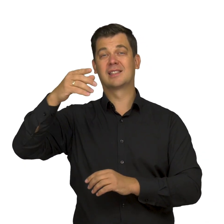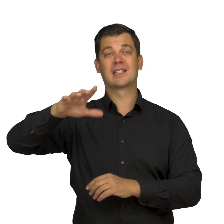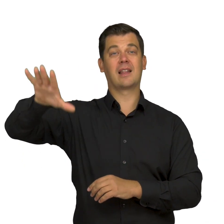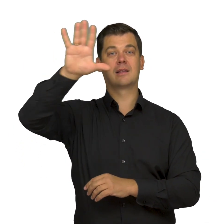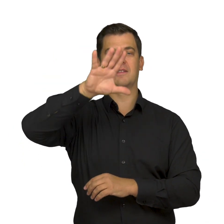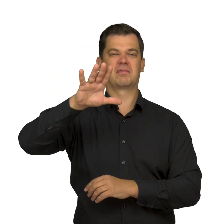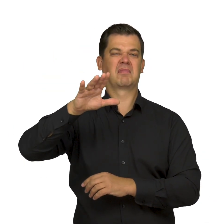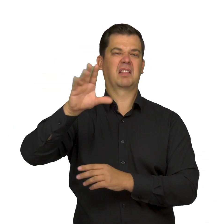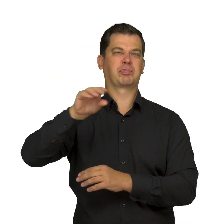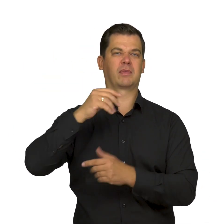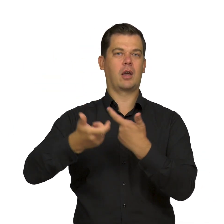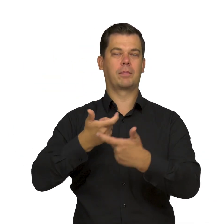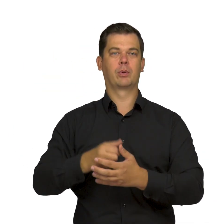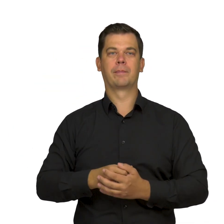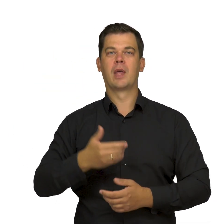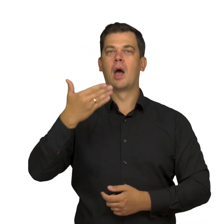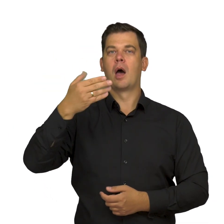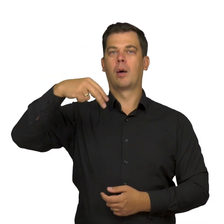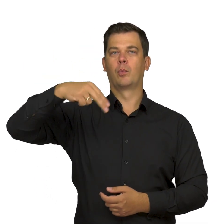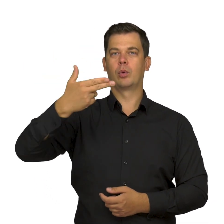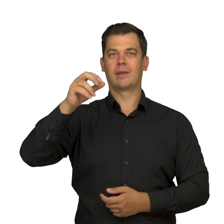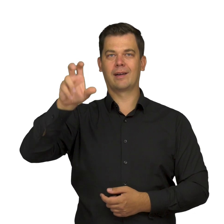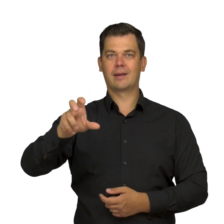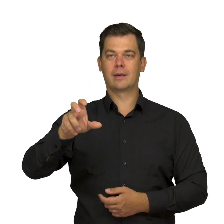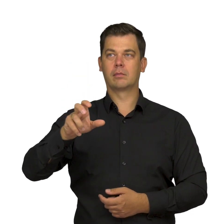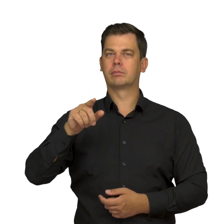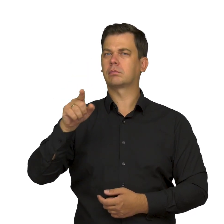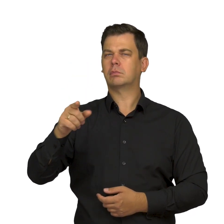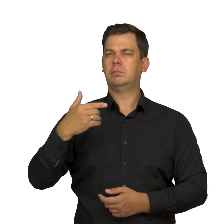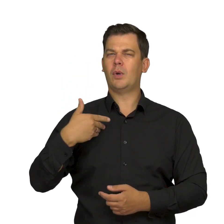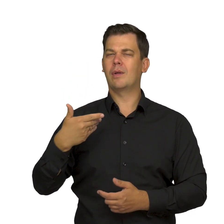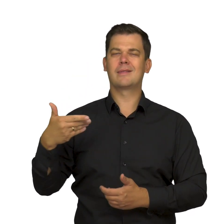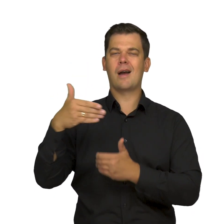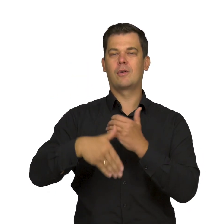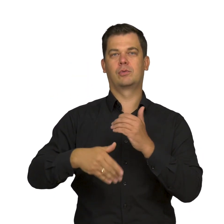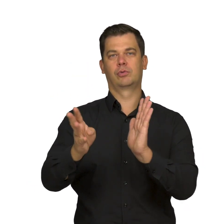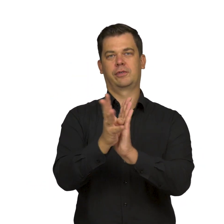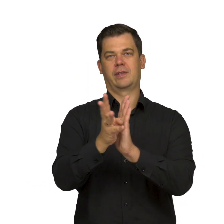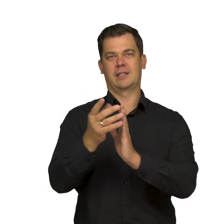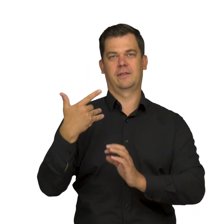Let us return to Munch and art from the turn of the 20th century.